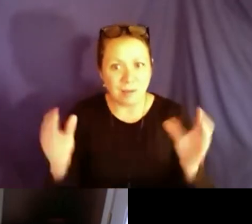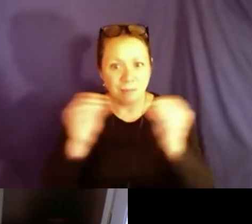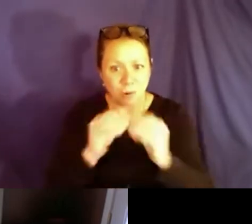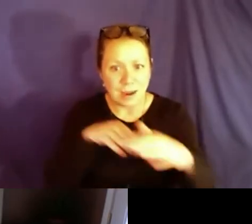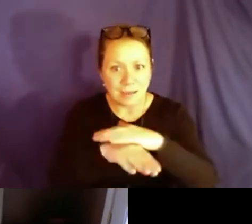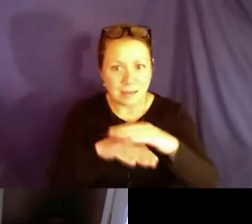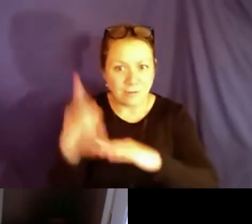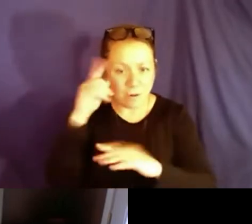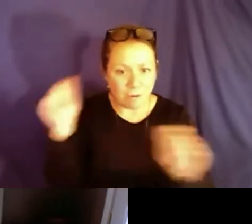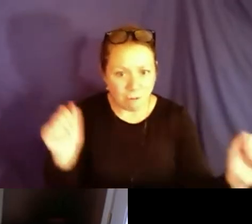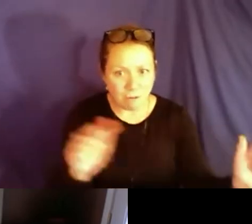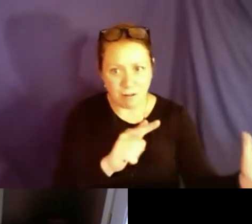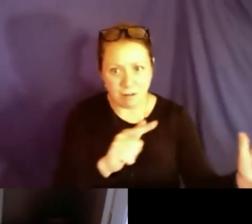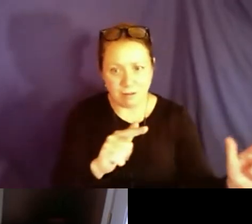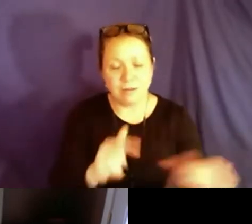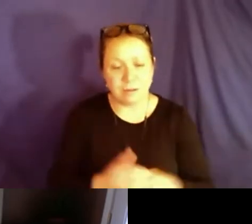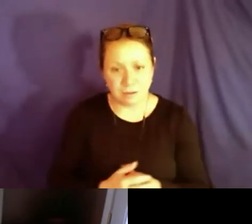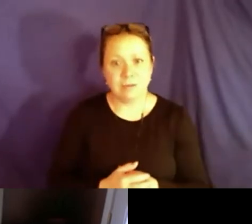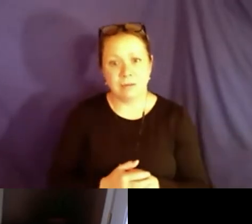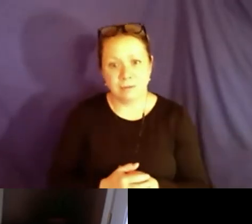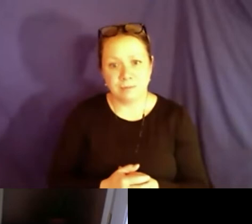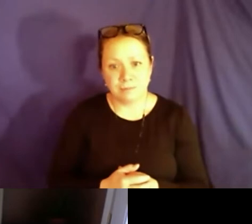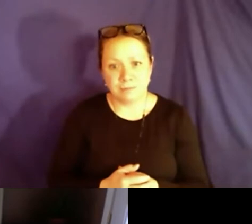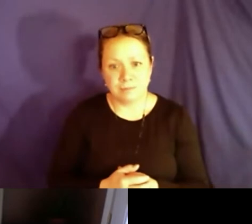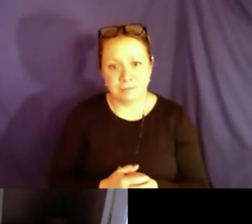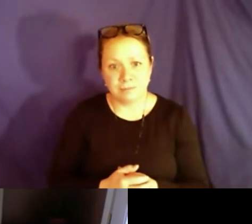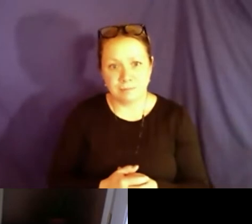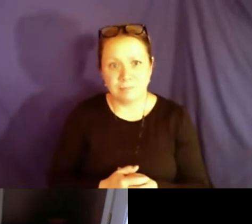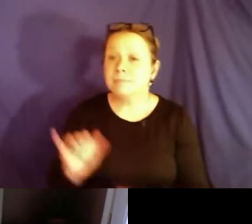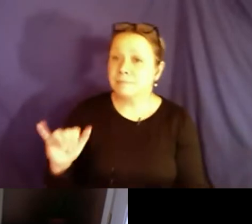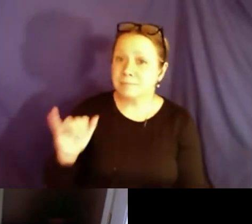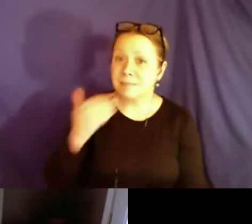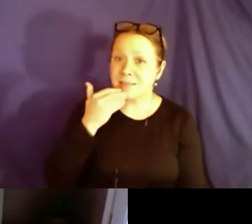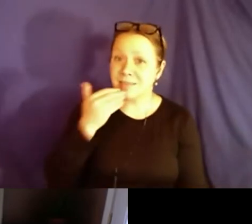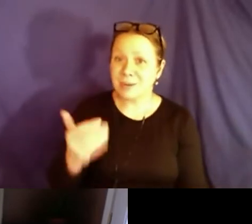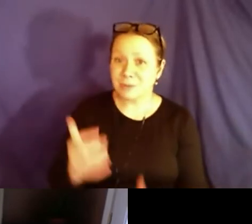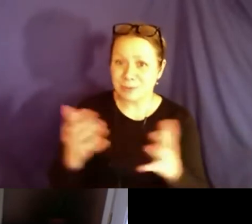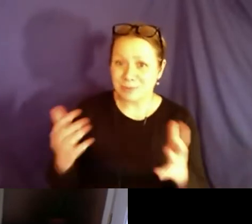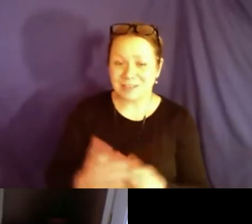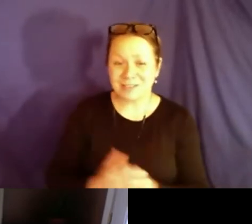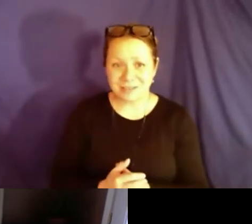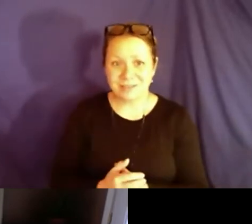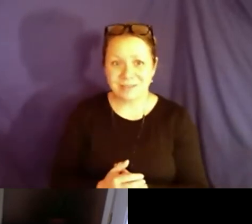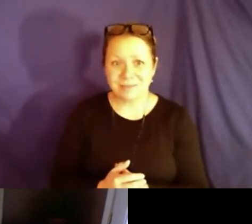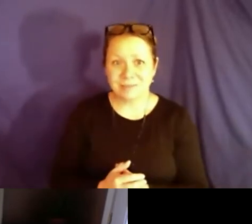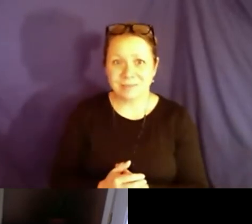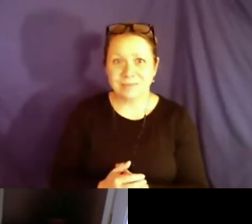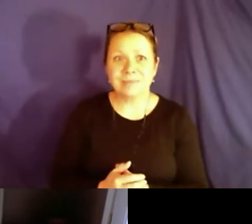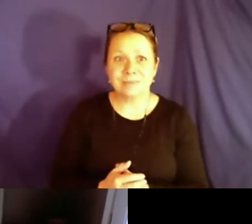Jacob: Me? I will definitely make it a lot more accessible for